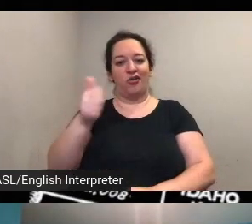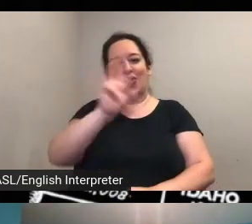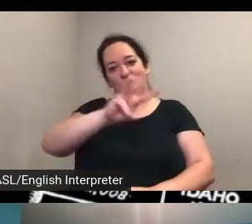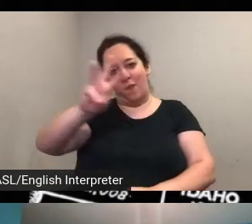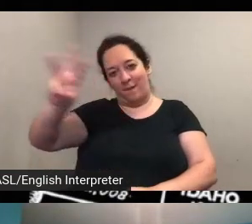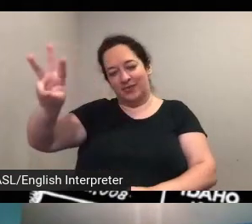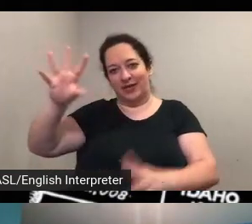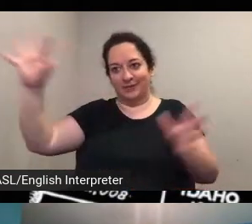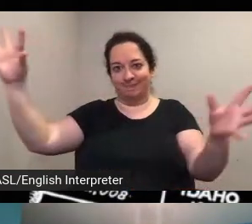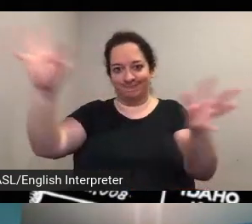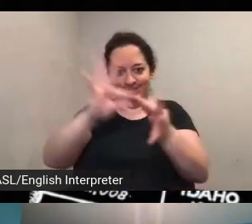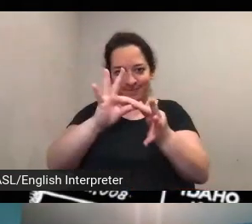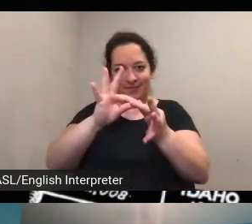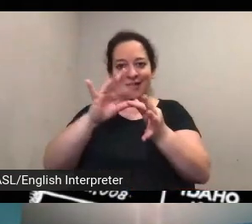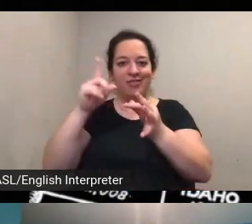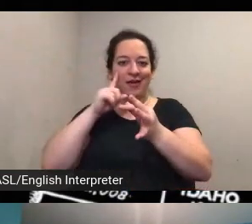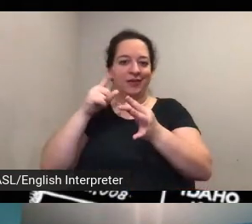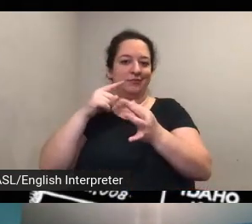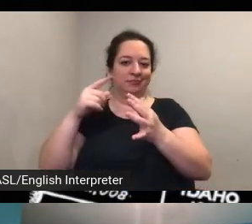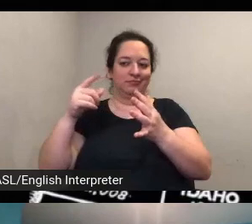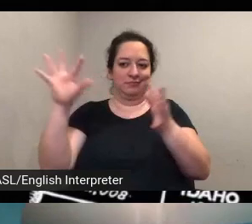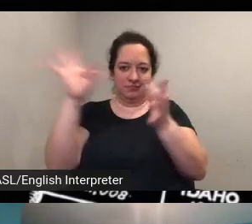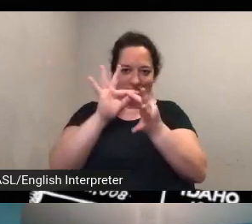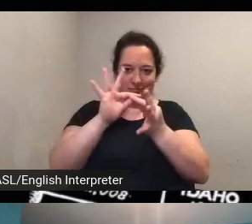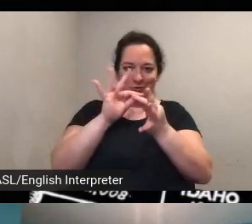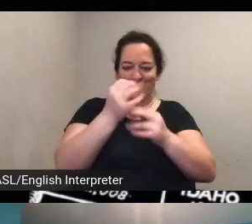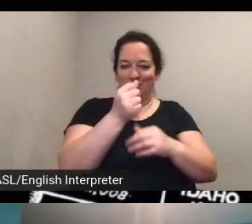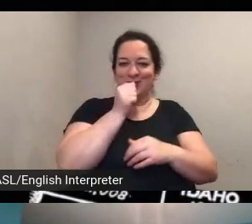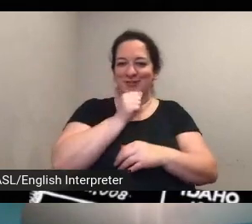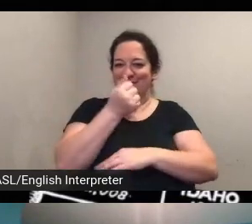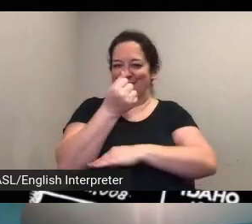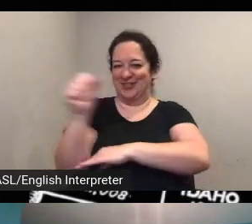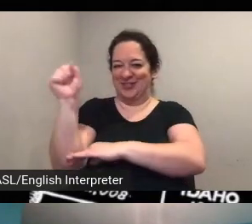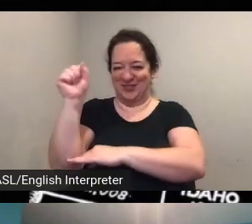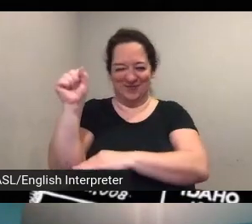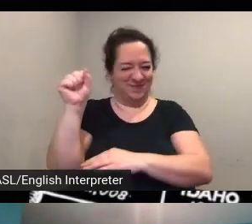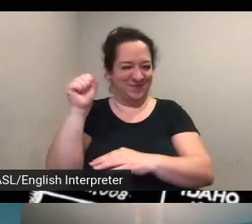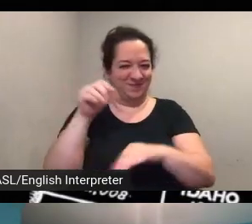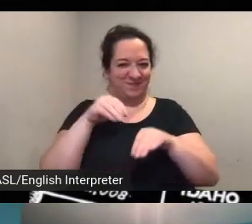bearing on the suffrage movement so yeah uh in in every